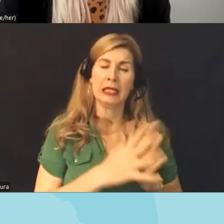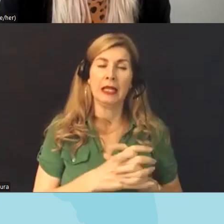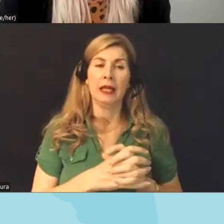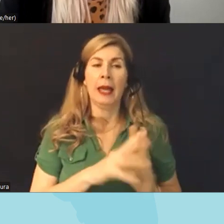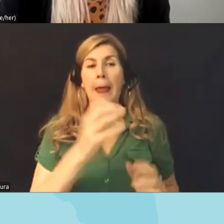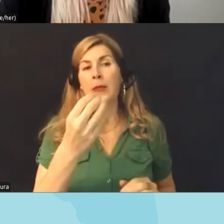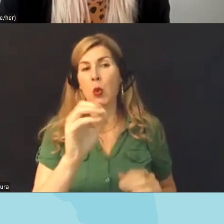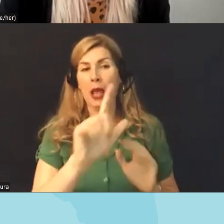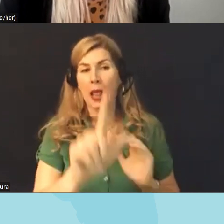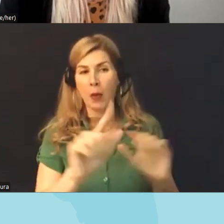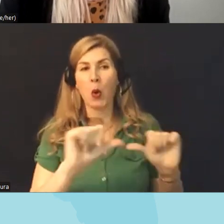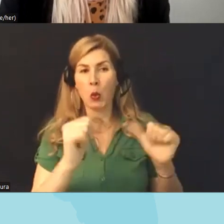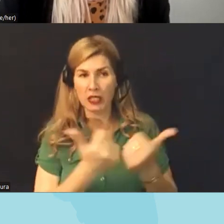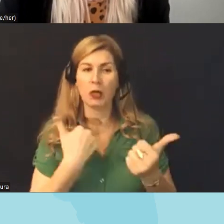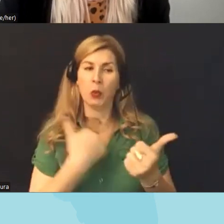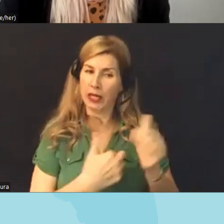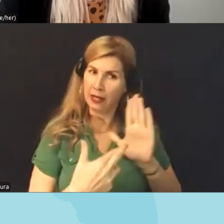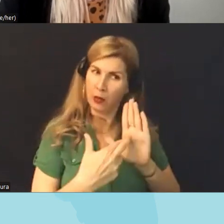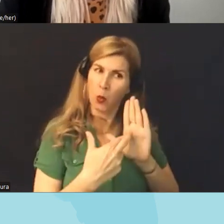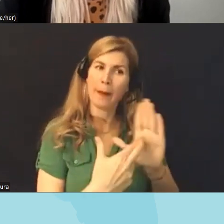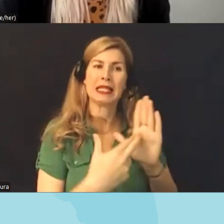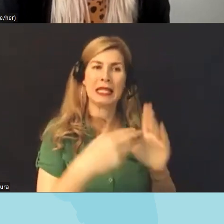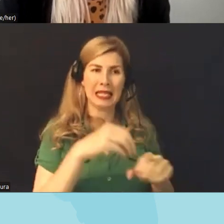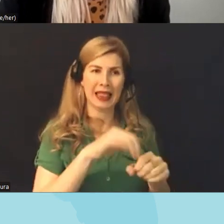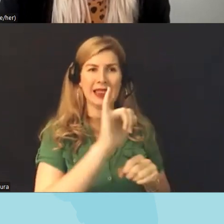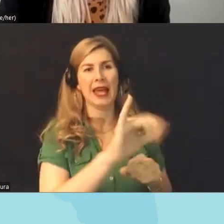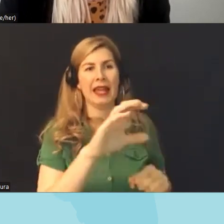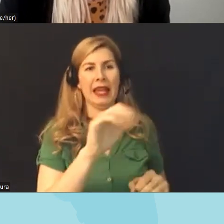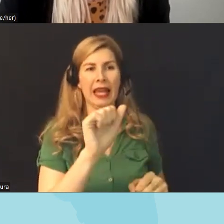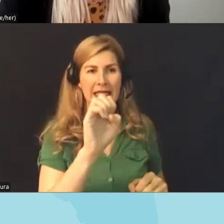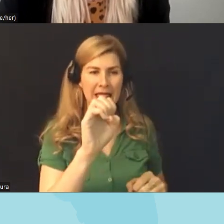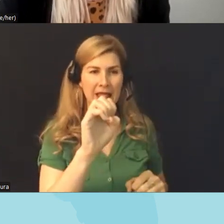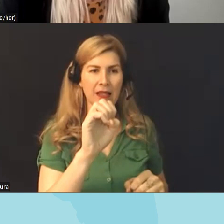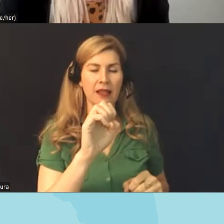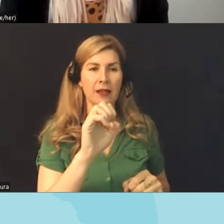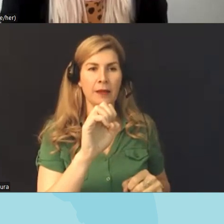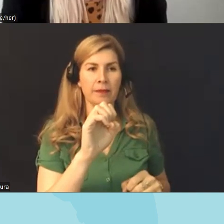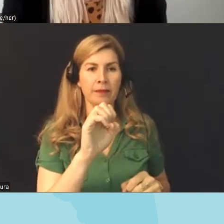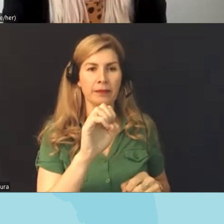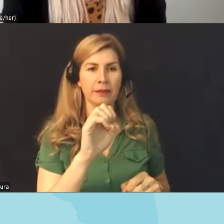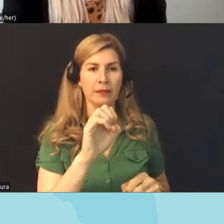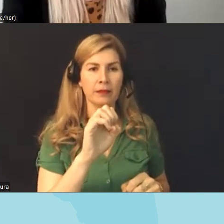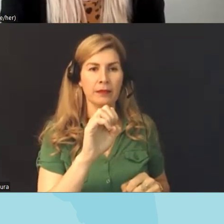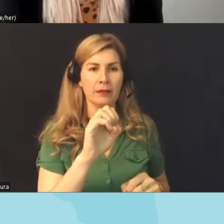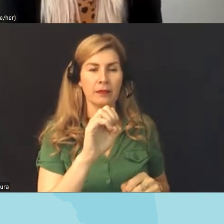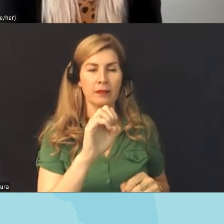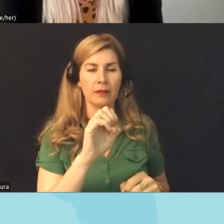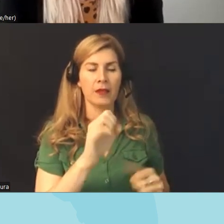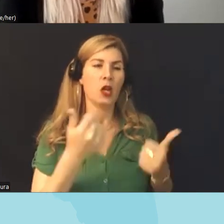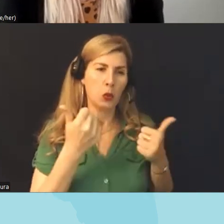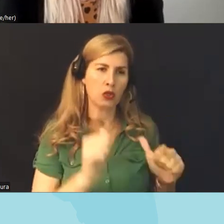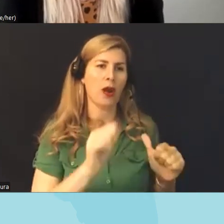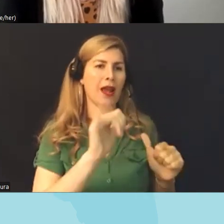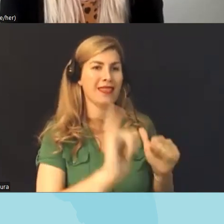Association in uh in that case and are are trying to uh get that law struck down but it has already